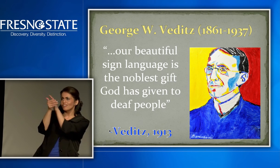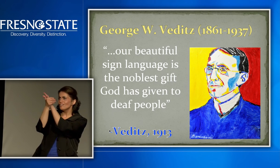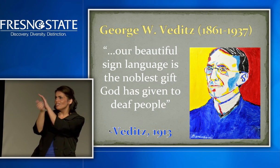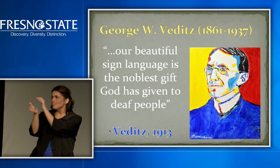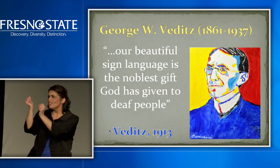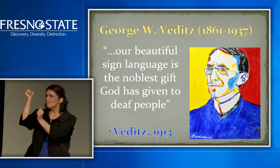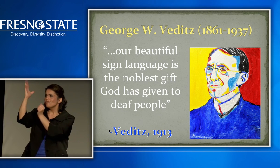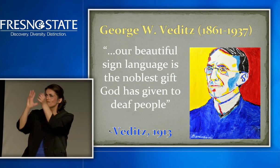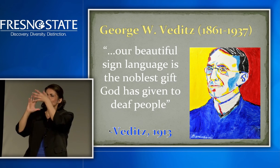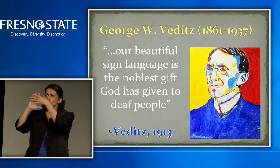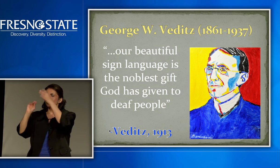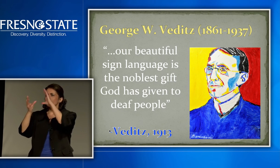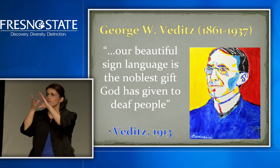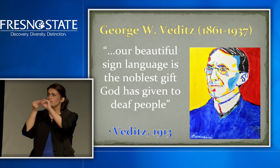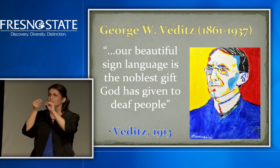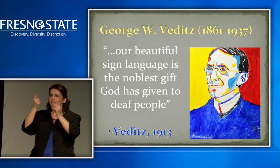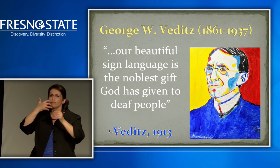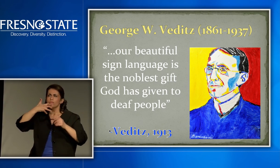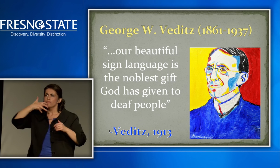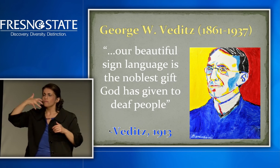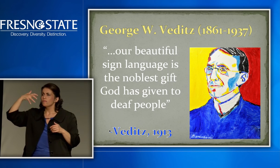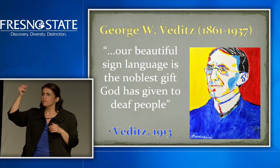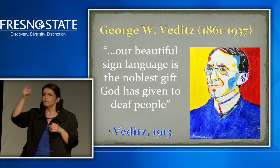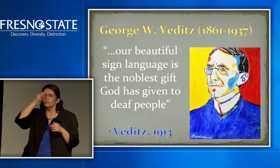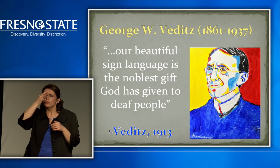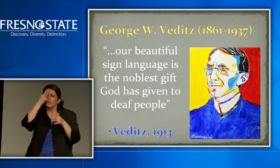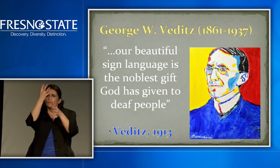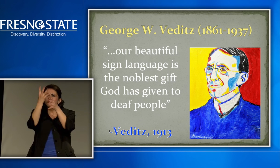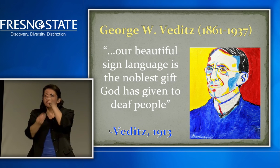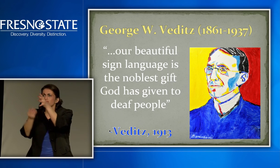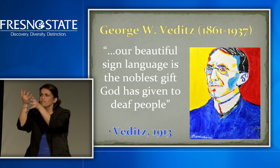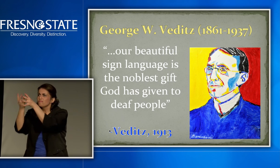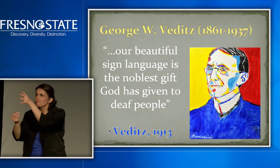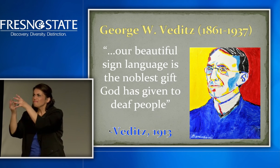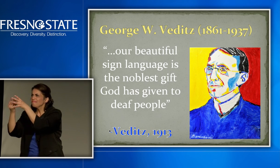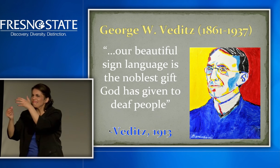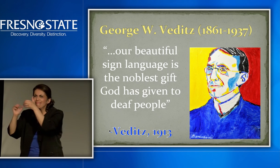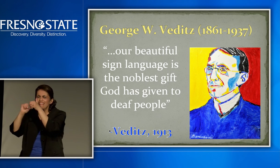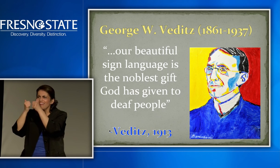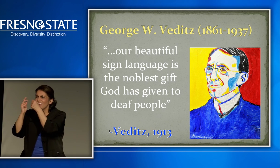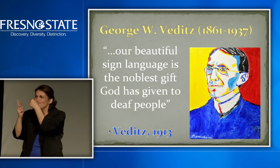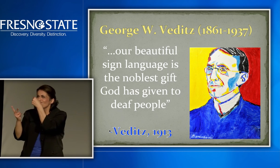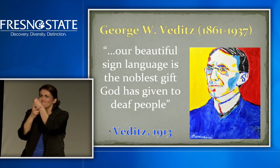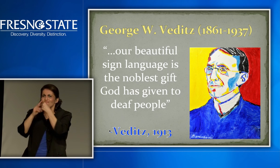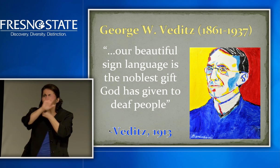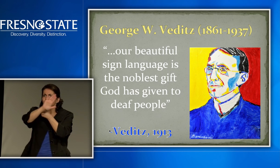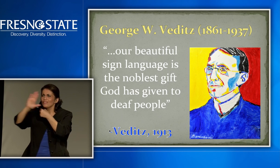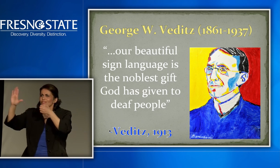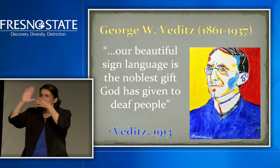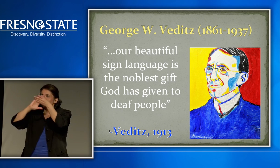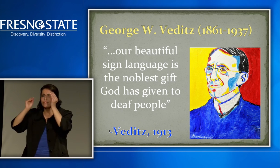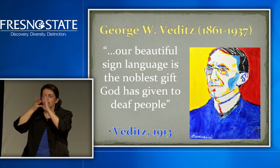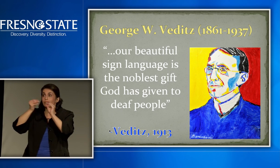At the same time, he saw experts in American Sign Language, who were getting older and would soon not be on earth anymore.